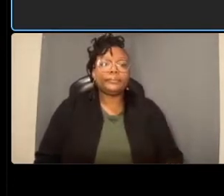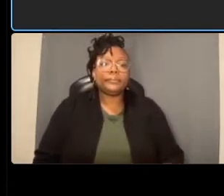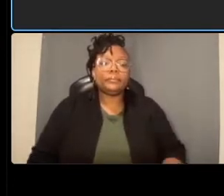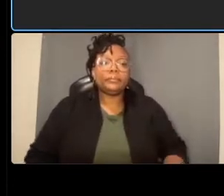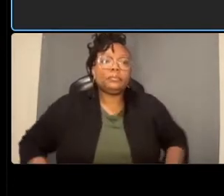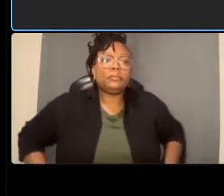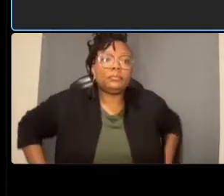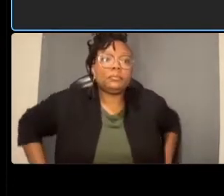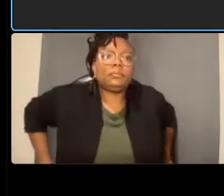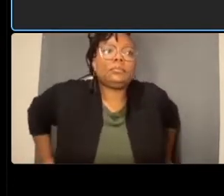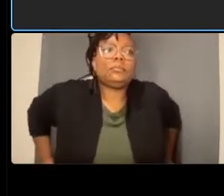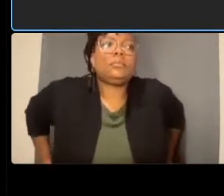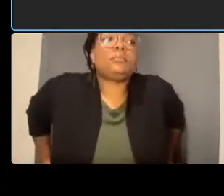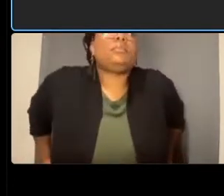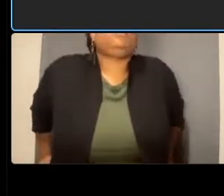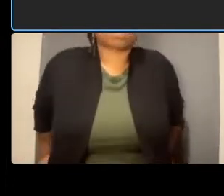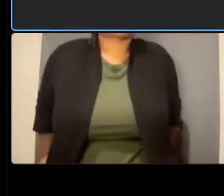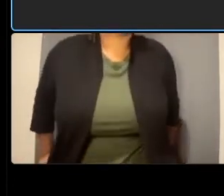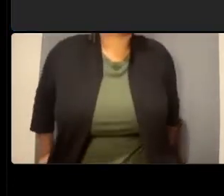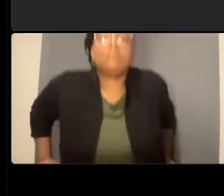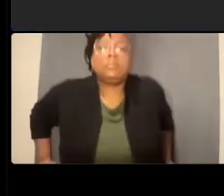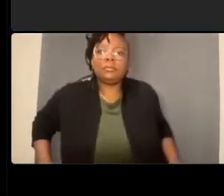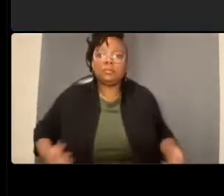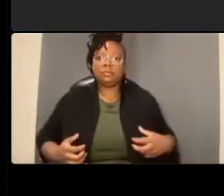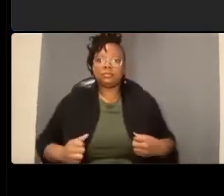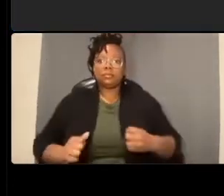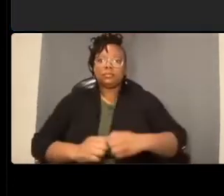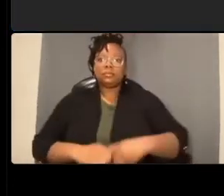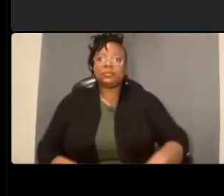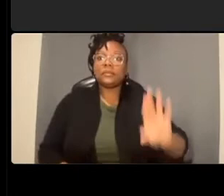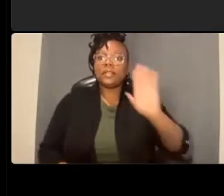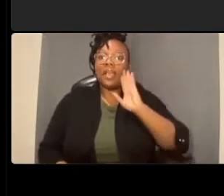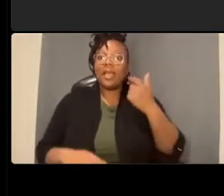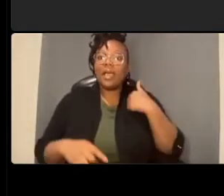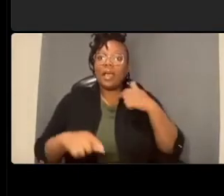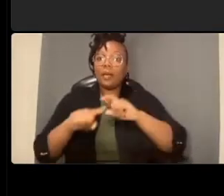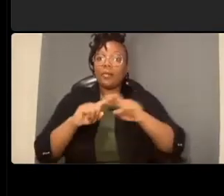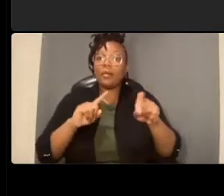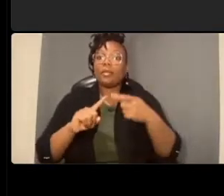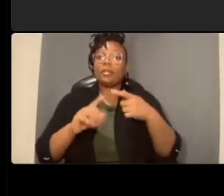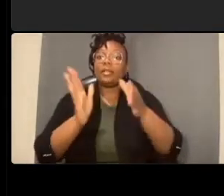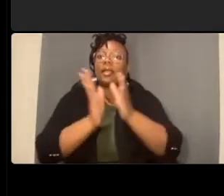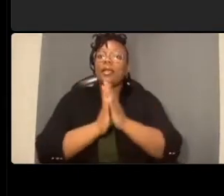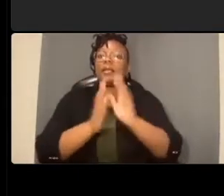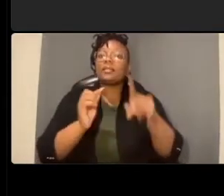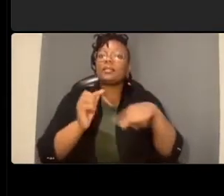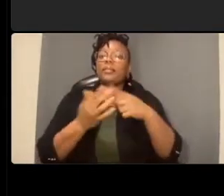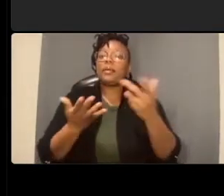hi um i'm calling in to ask about what are the responsibilities that you